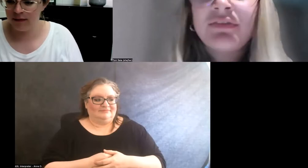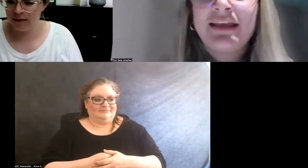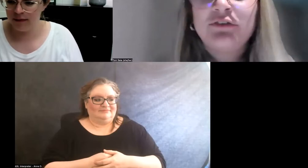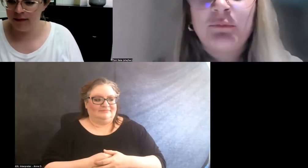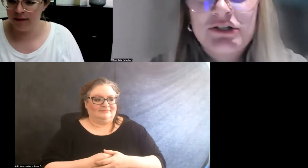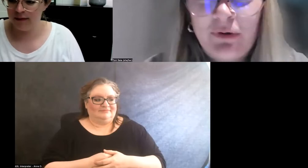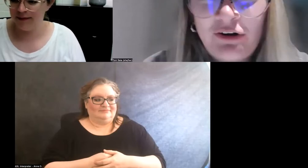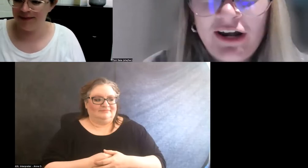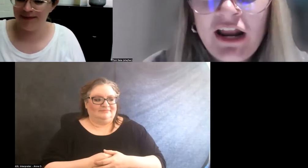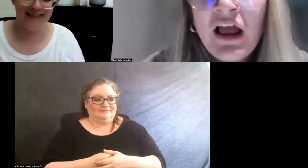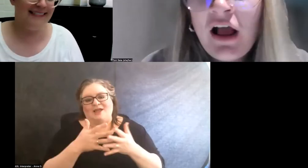Thank you so much, Margaret.